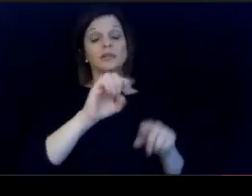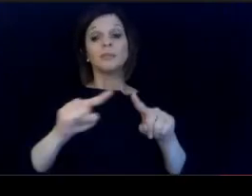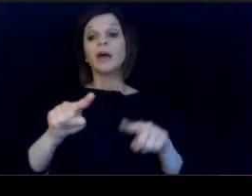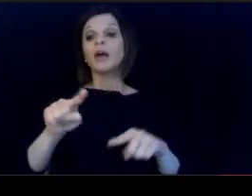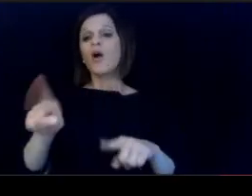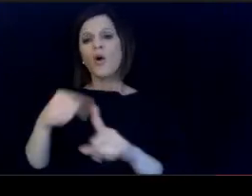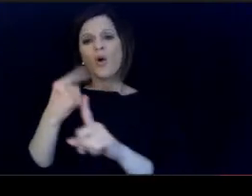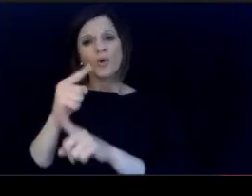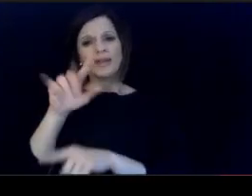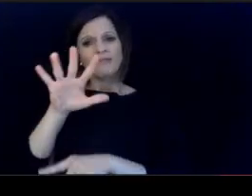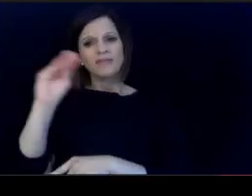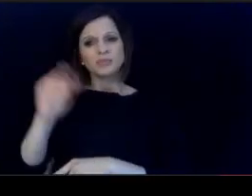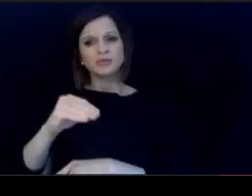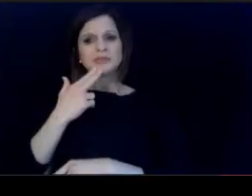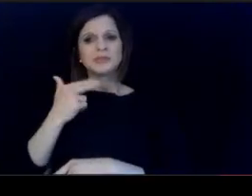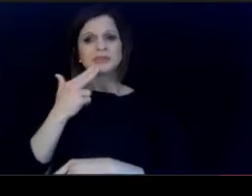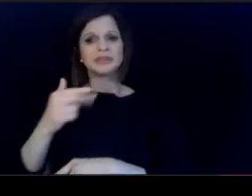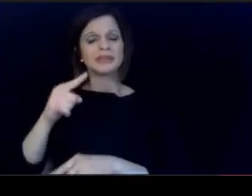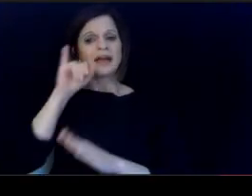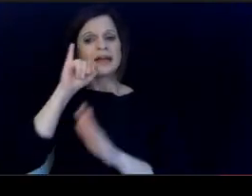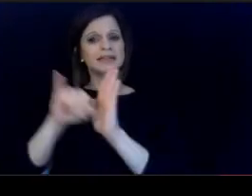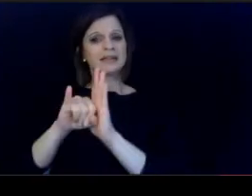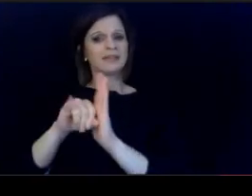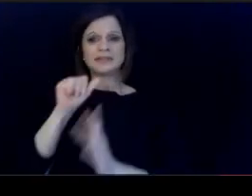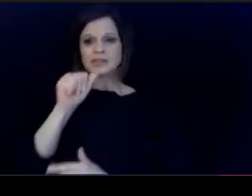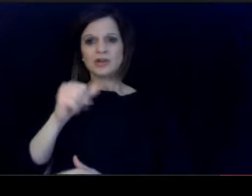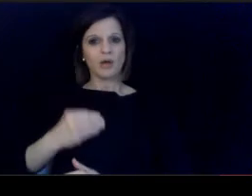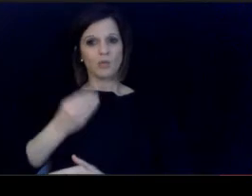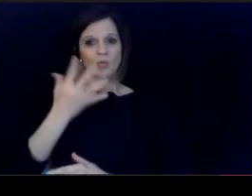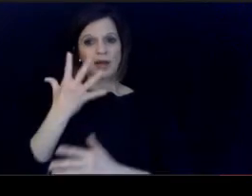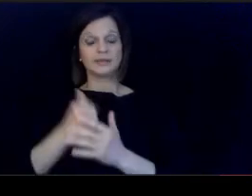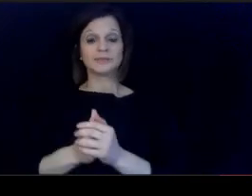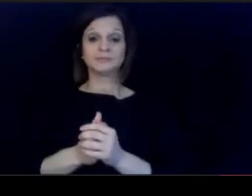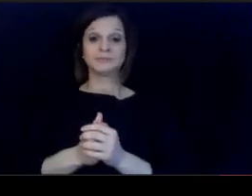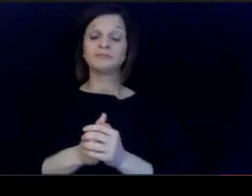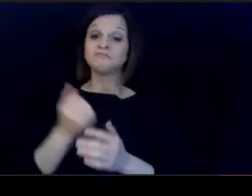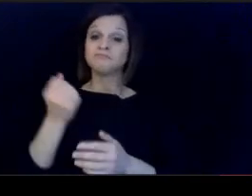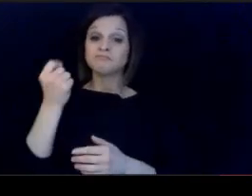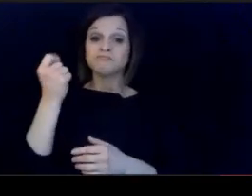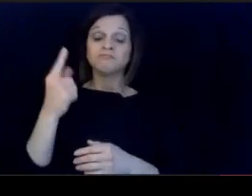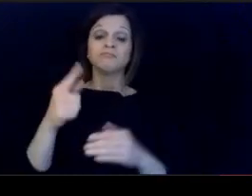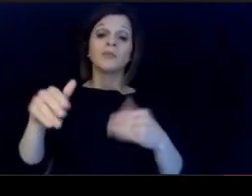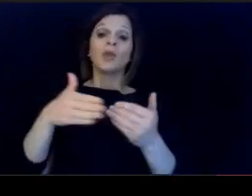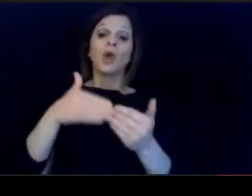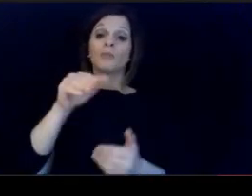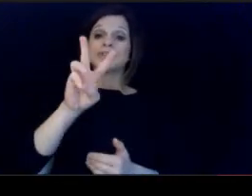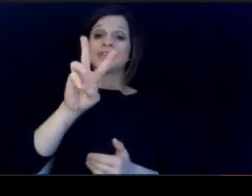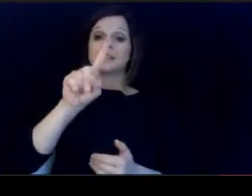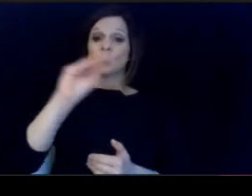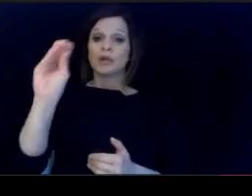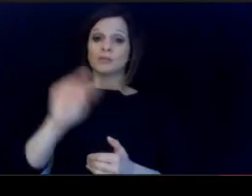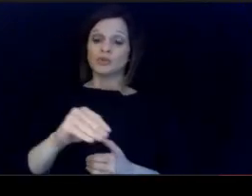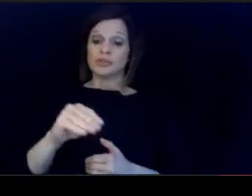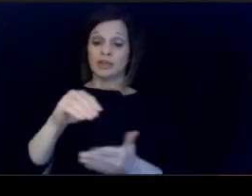of our teachers identified as non white. Almost 61% of our student population.